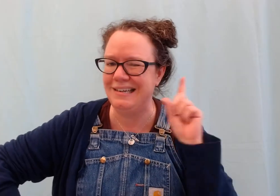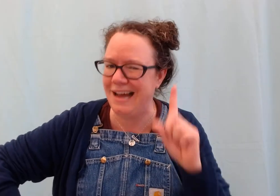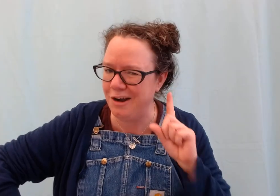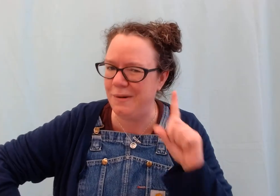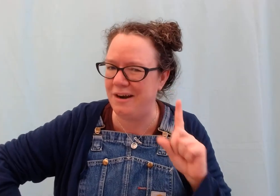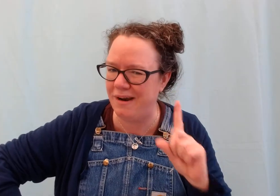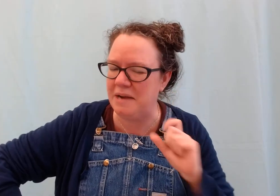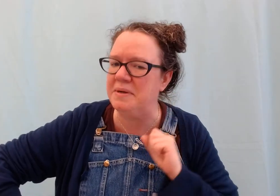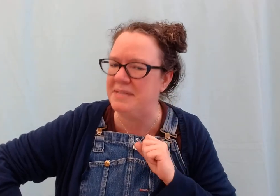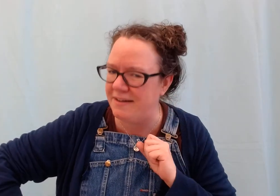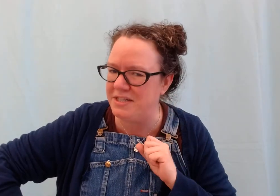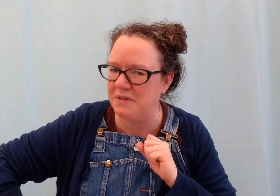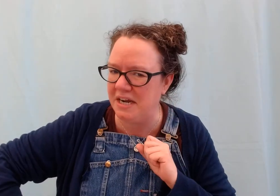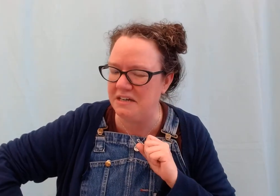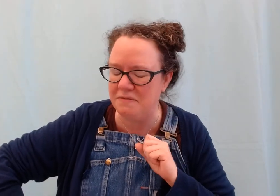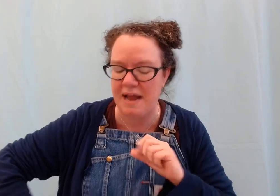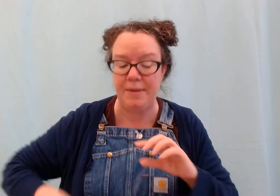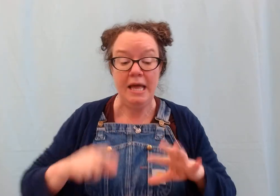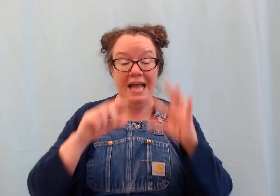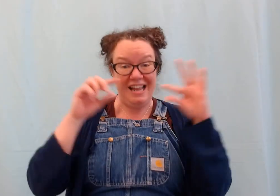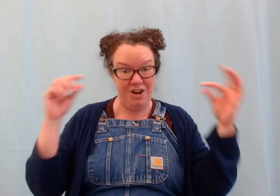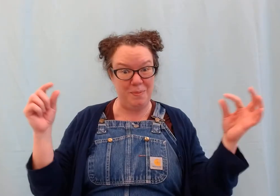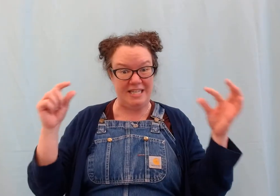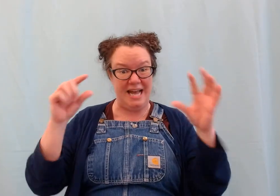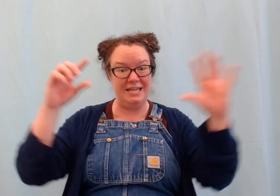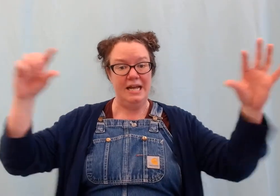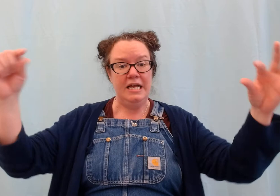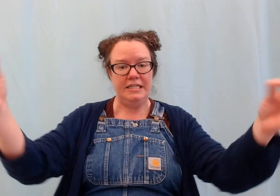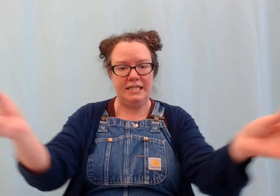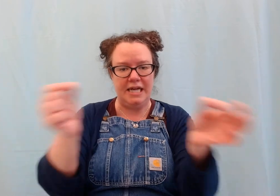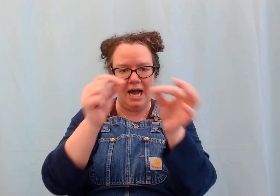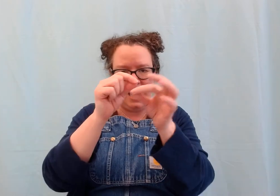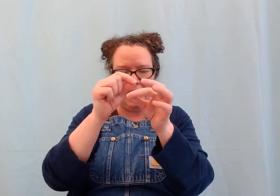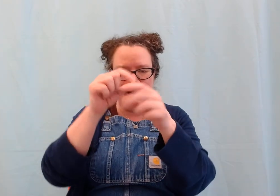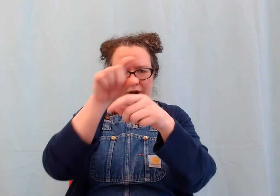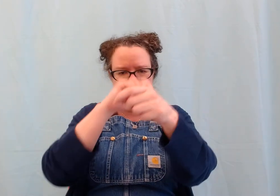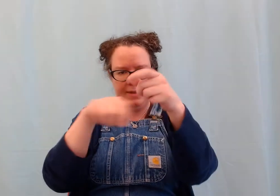Not quite a rhyme but seven's really hard to rhyme. Can you pretend to tie a ribbon?